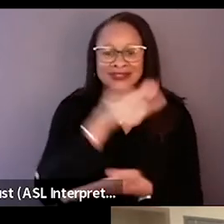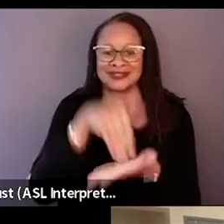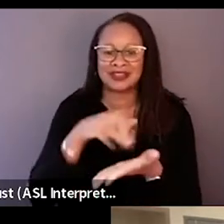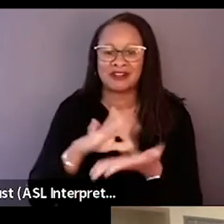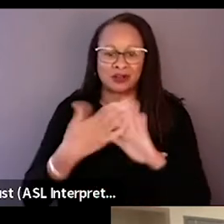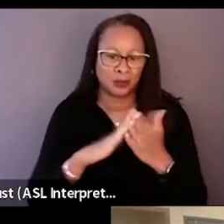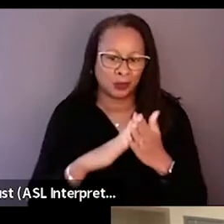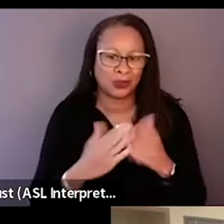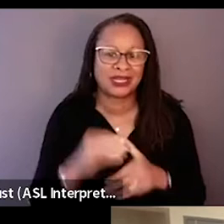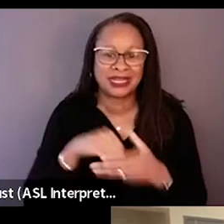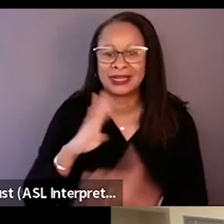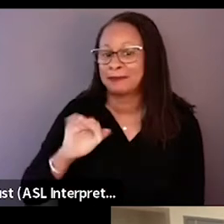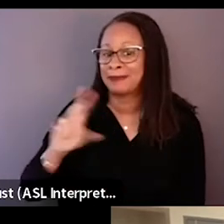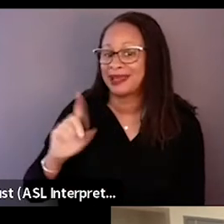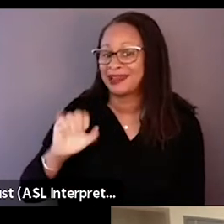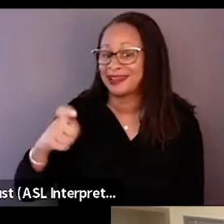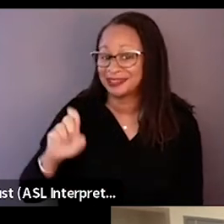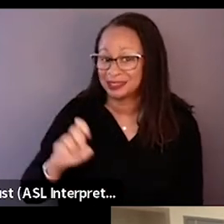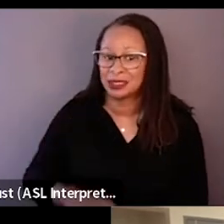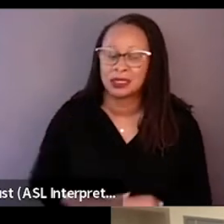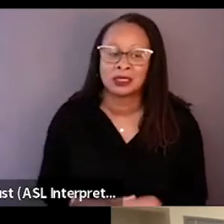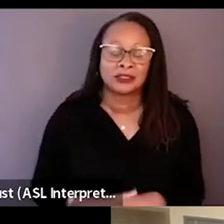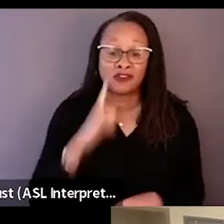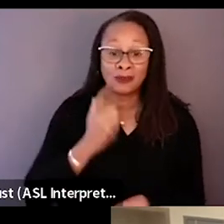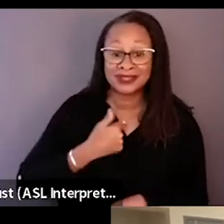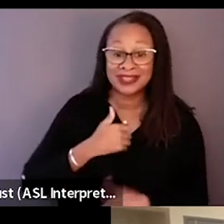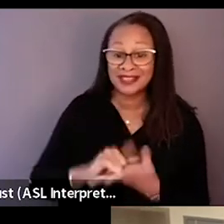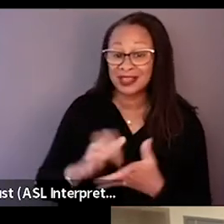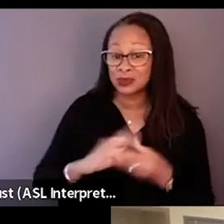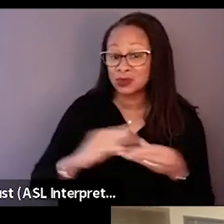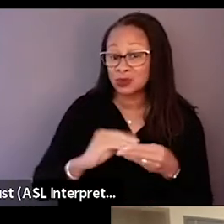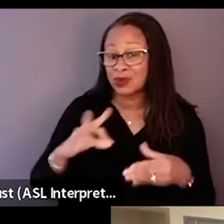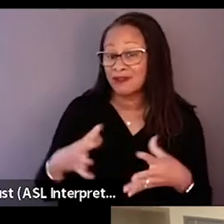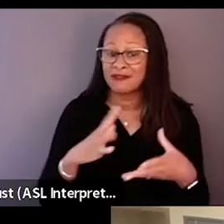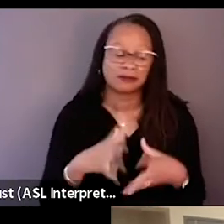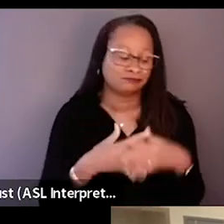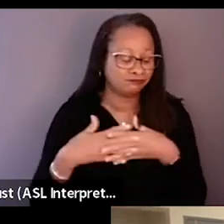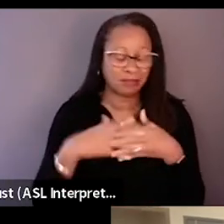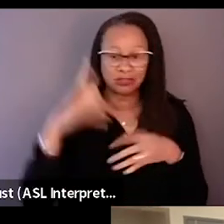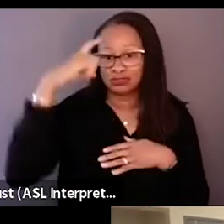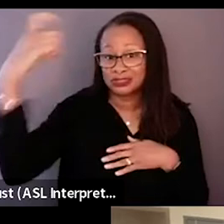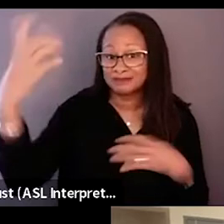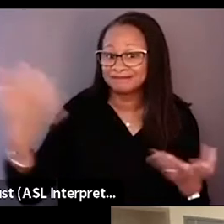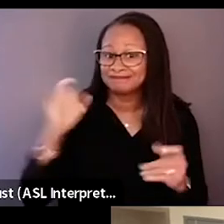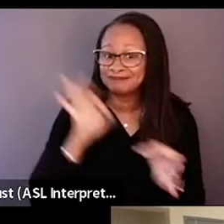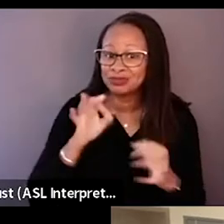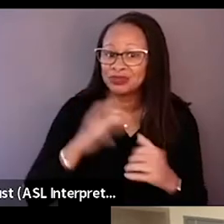in the town of Bad Axe. For me, that was just like the story of the American dream that, I think my parents just represent the American dream